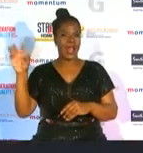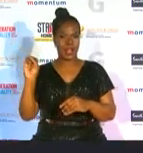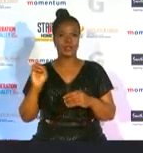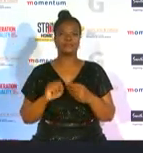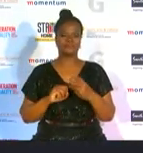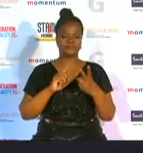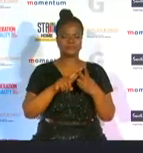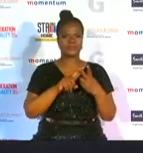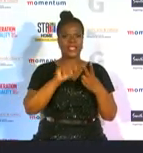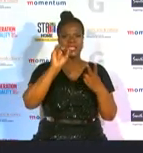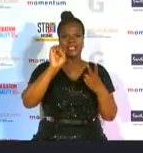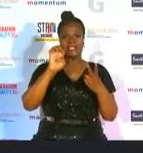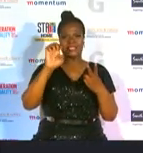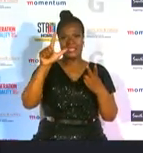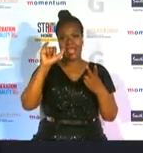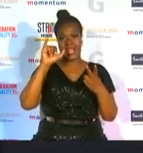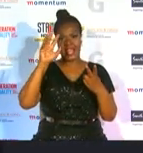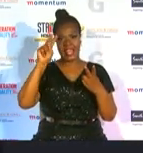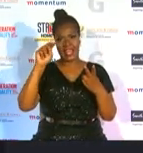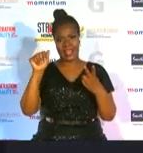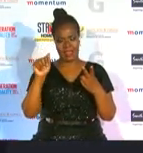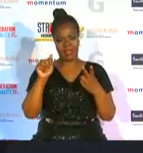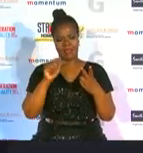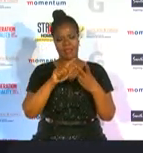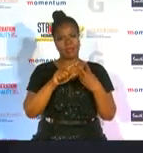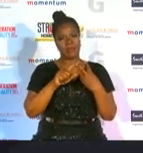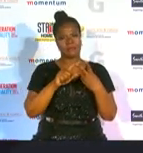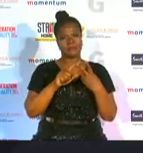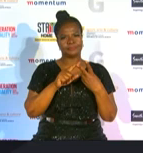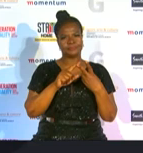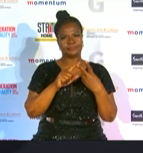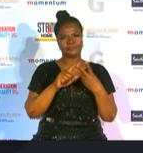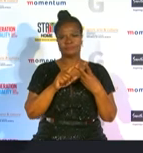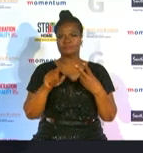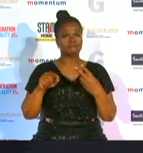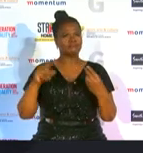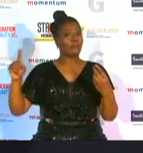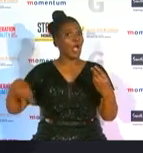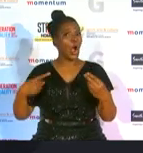selena monsani always unapologetically shows up for